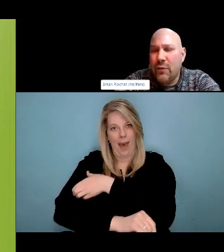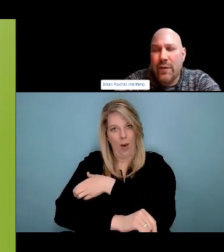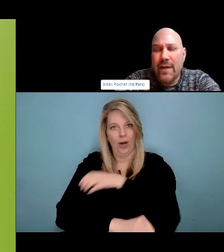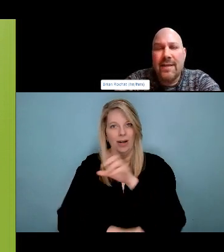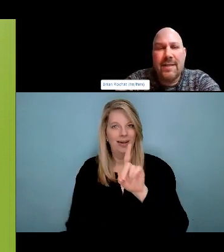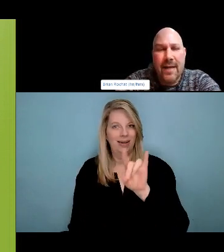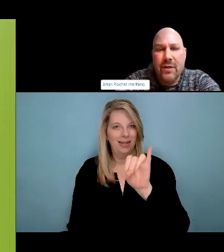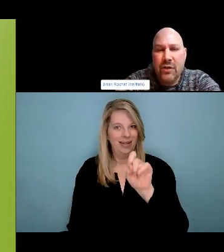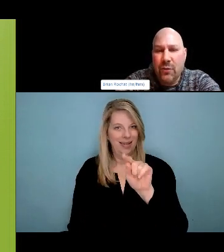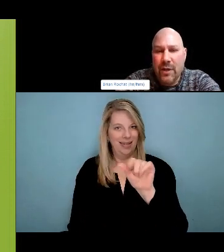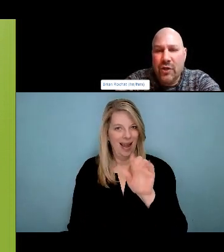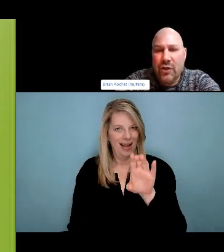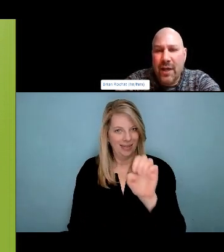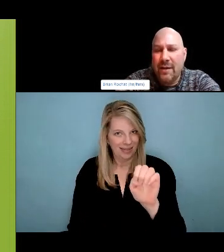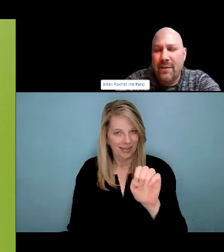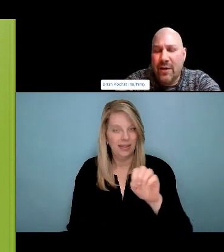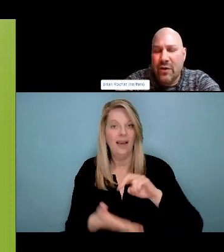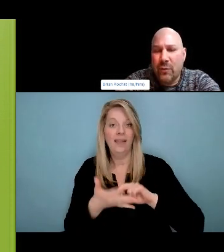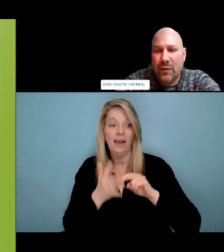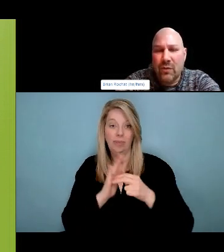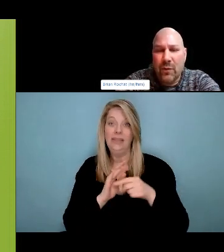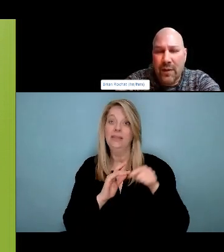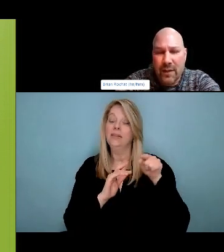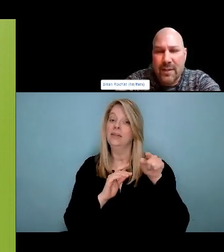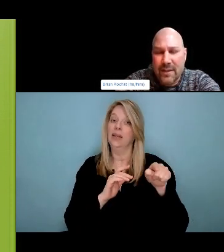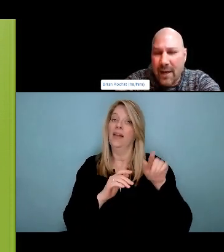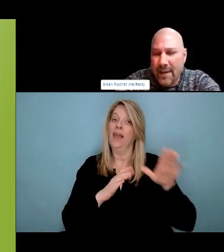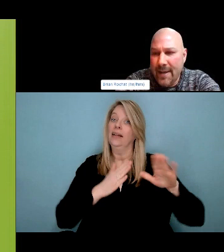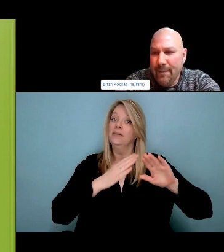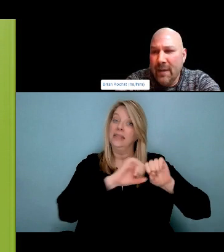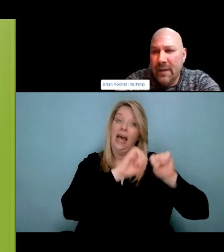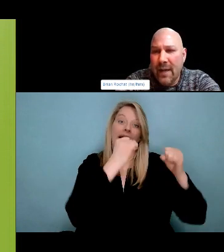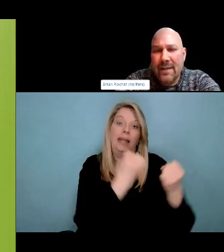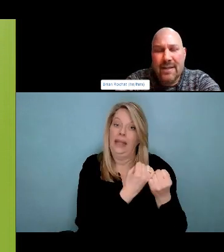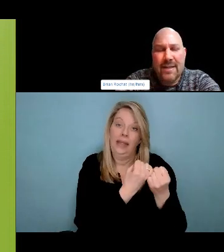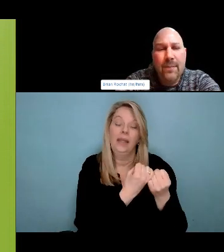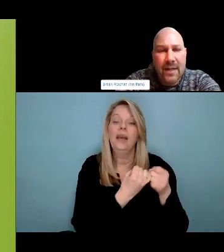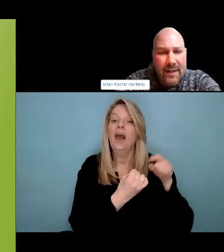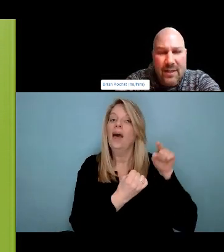So I was very humbled by that. I realised that it wasn't meant to form me.